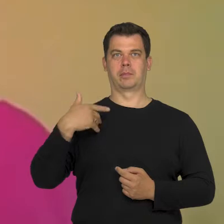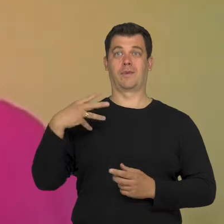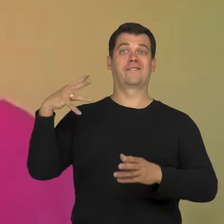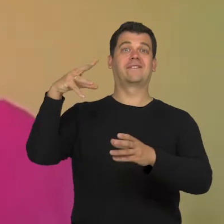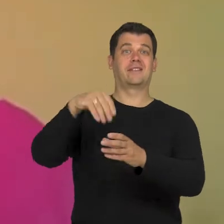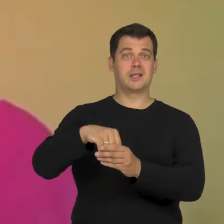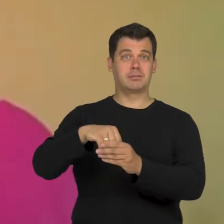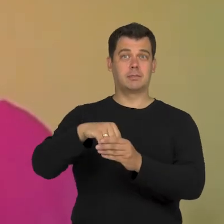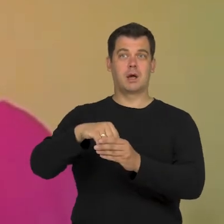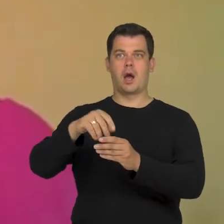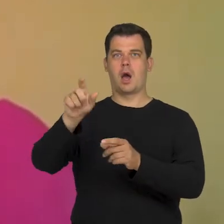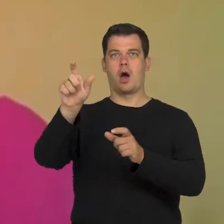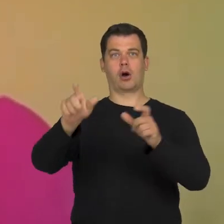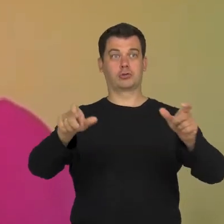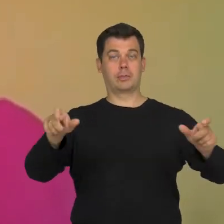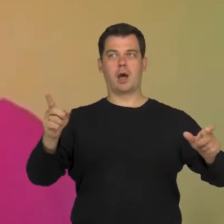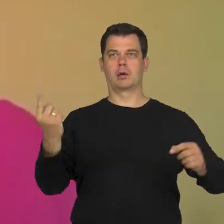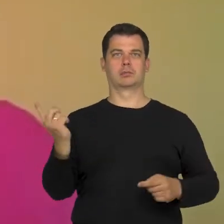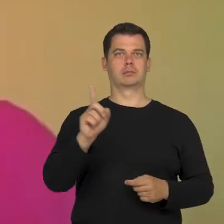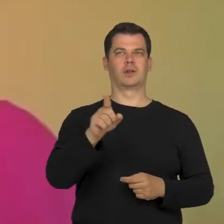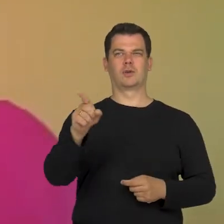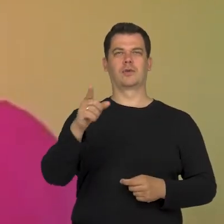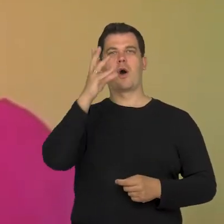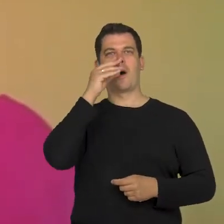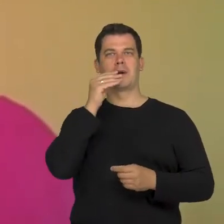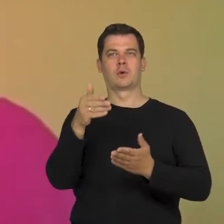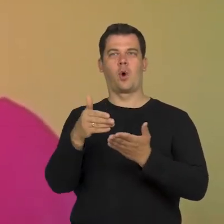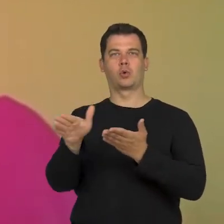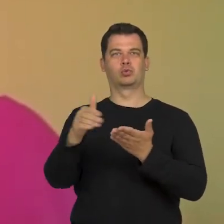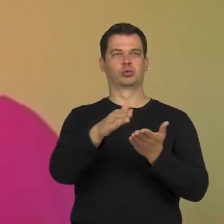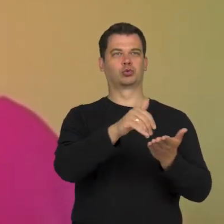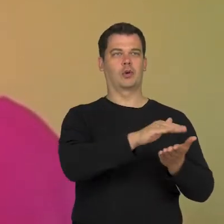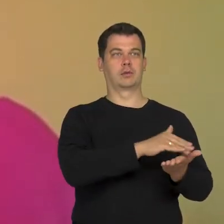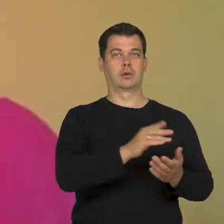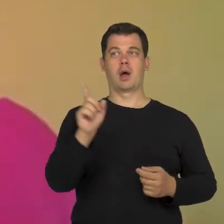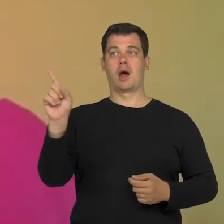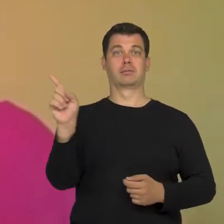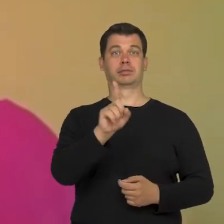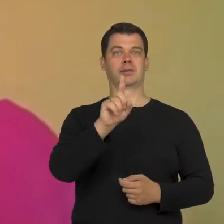who were those rejected images. I often asked myself: "what do I know about him?"